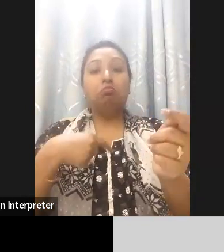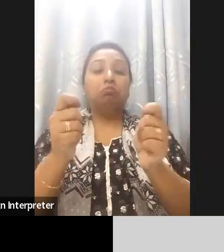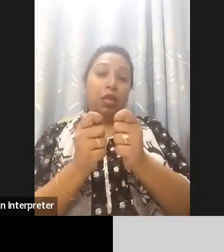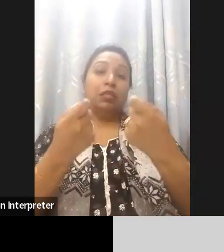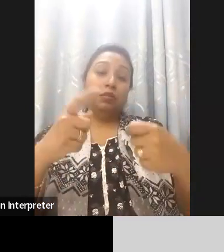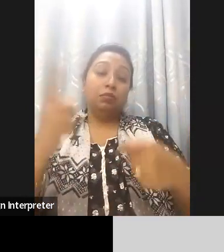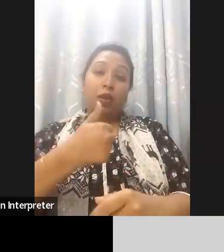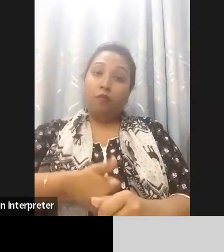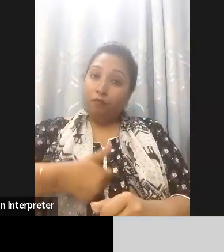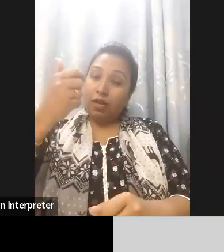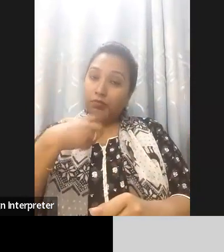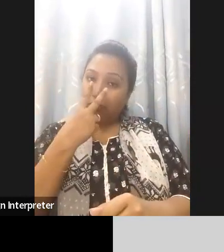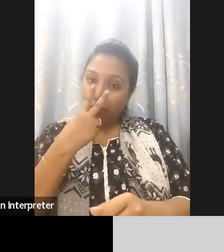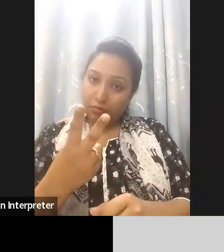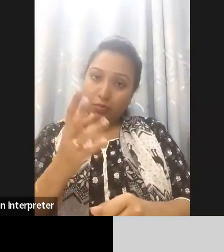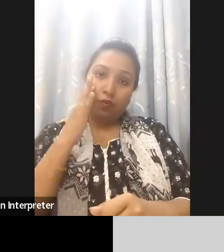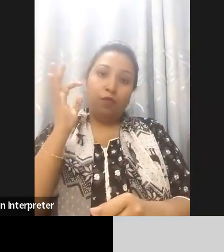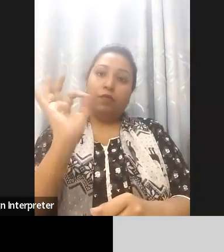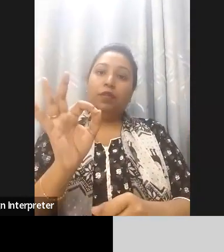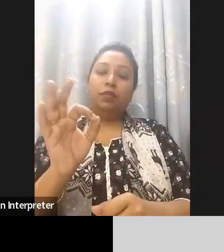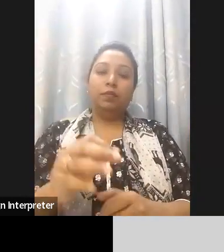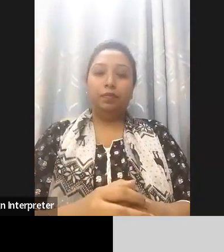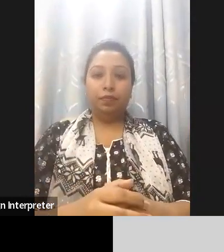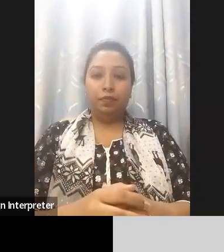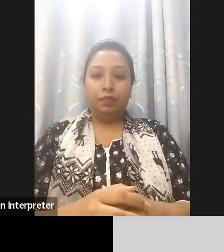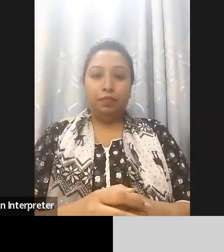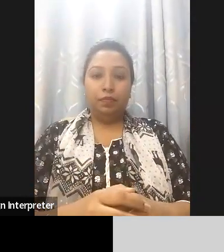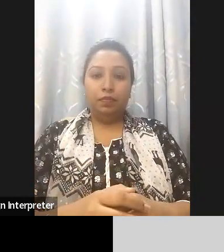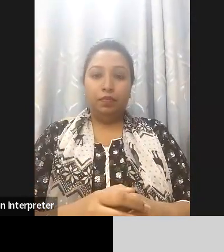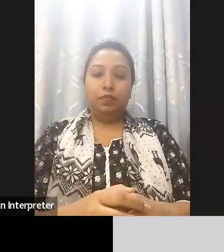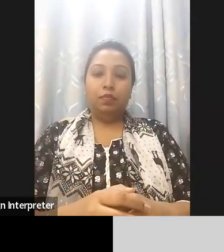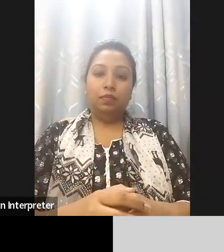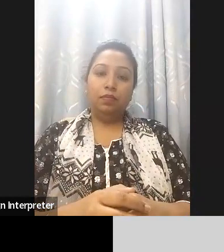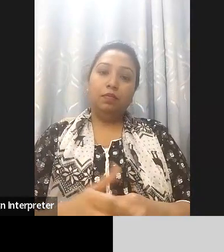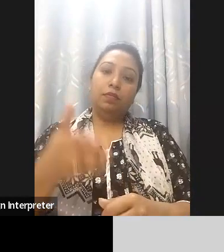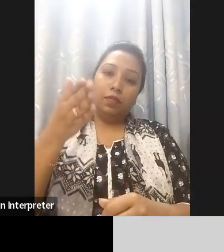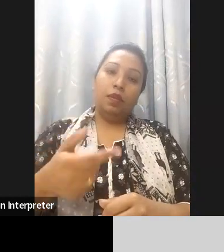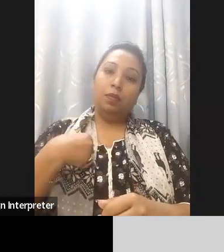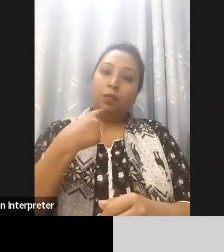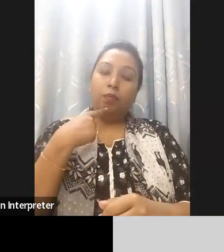for digital inclusion thank you for sharing that with us and now I will leave the microphone to Dr